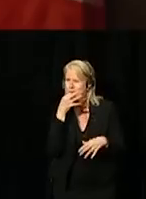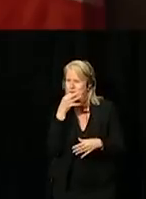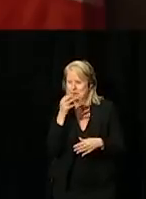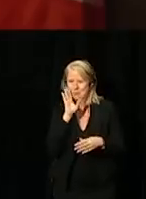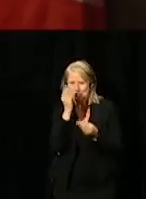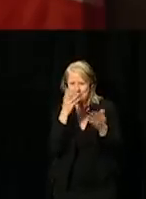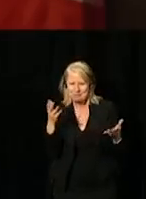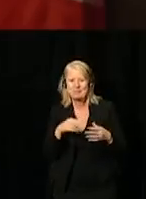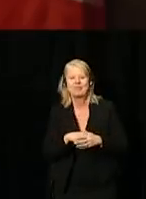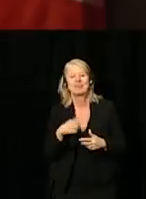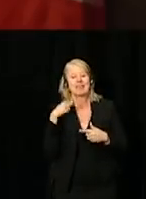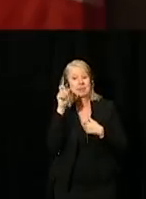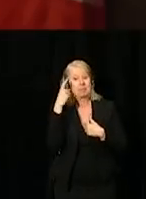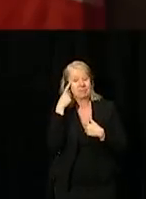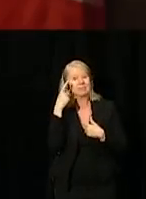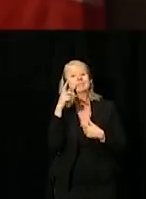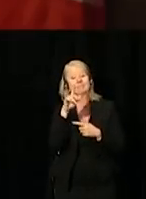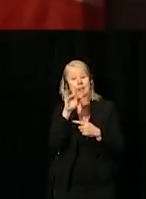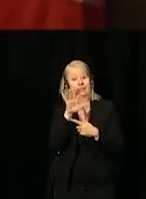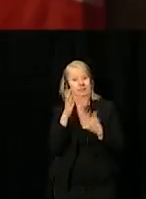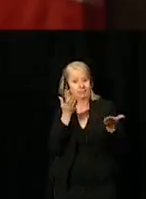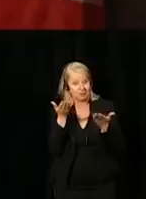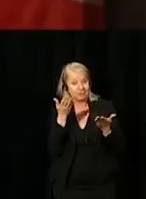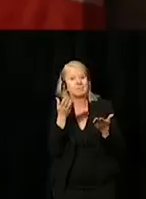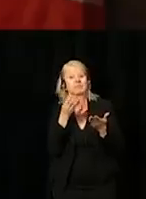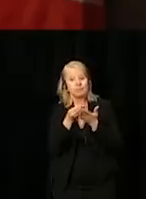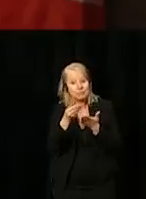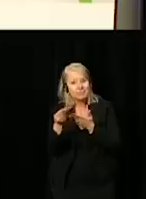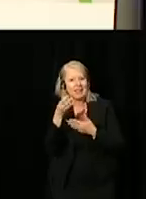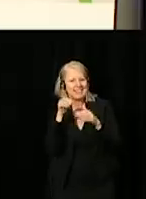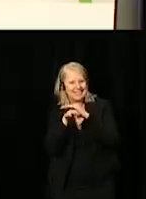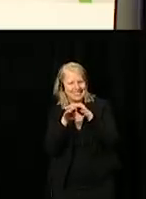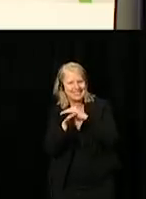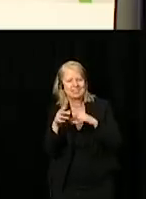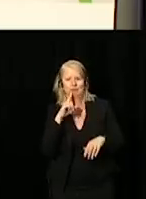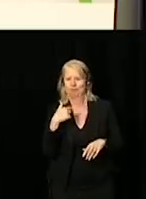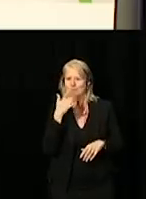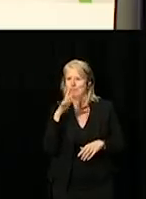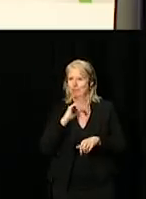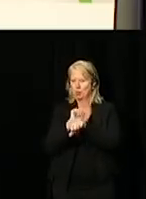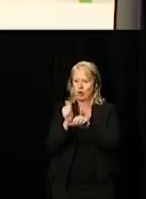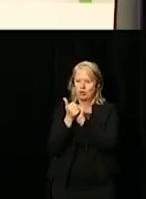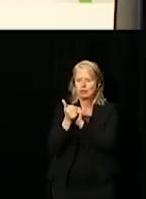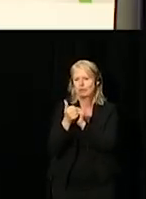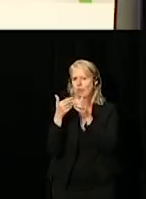As the Minister of public services and procurement and accessibility, I have the privilege of working with Treasury Board very closely.